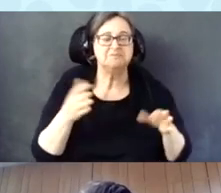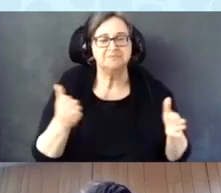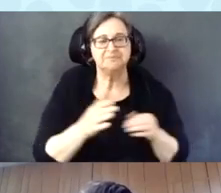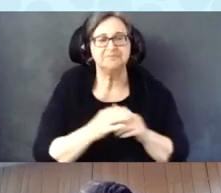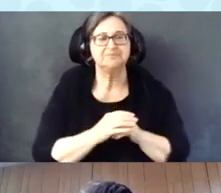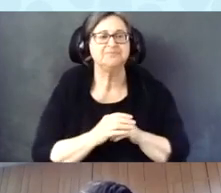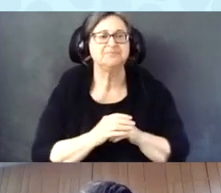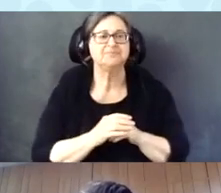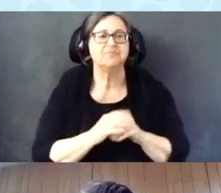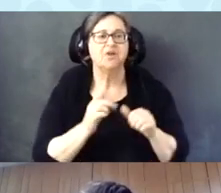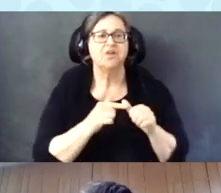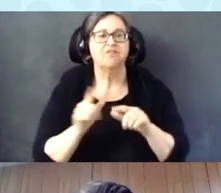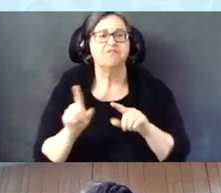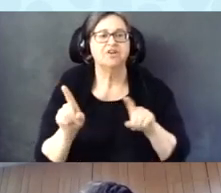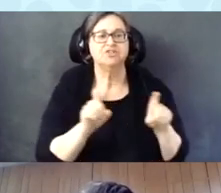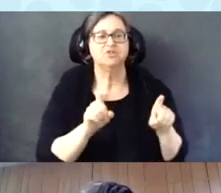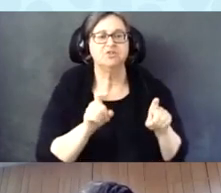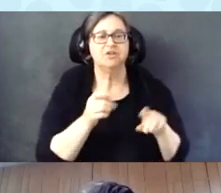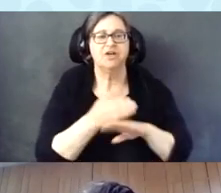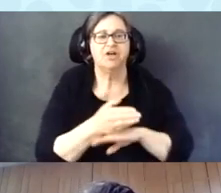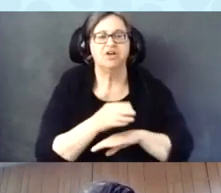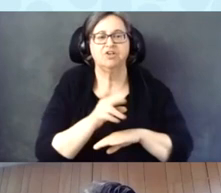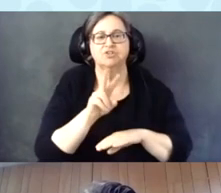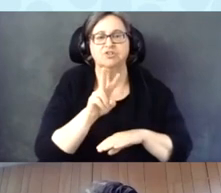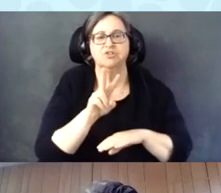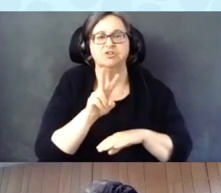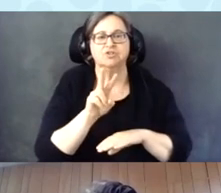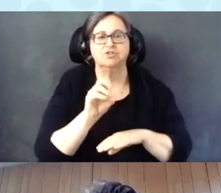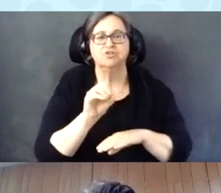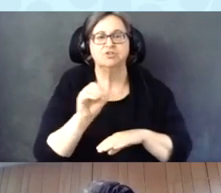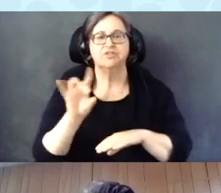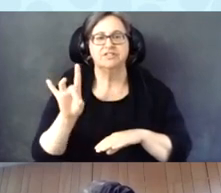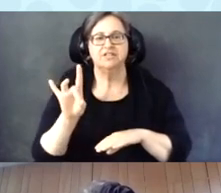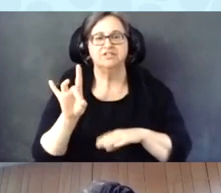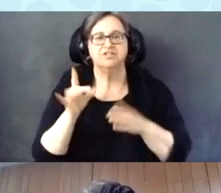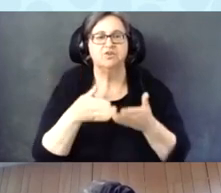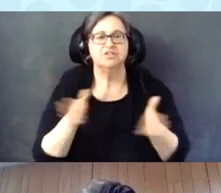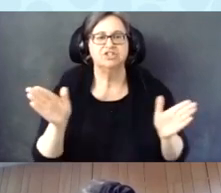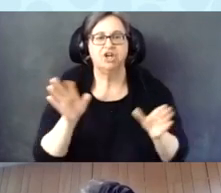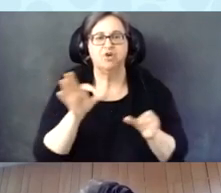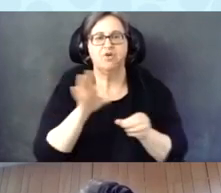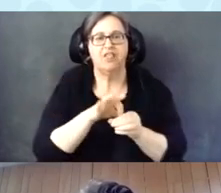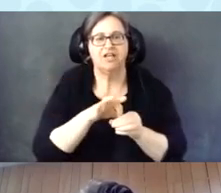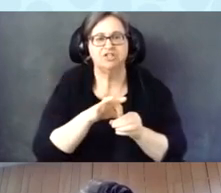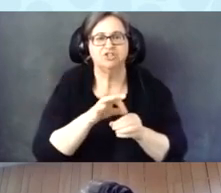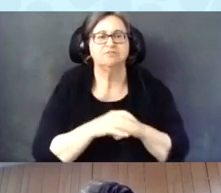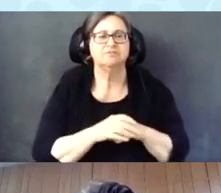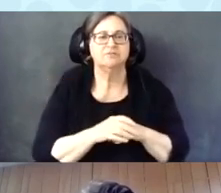The first survey following the -- following the 2008 general election, we also conducted